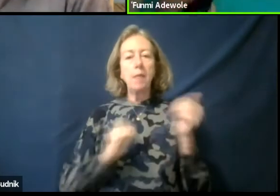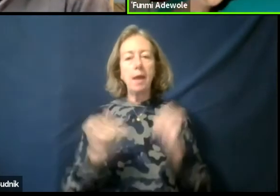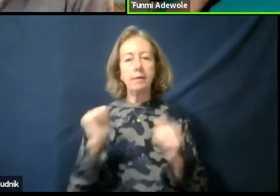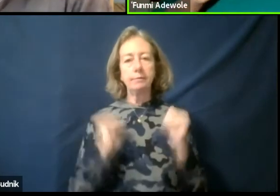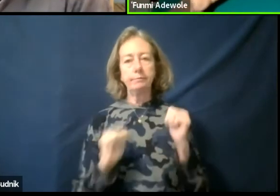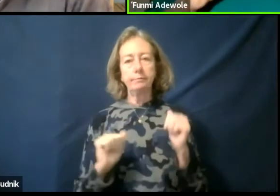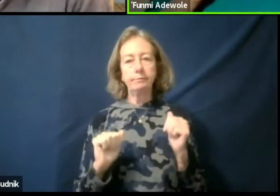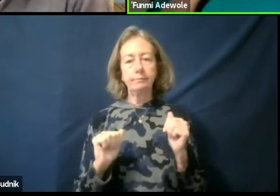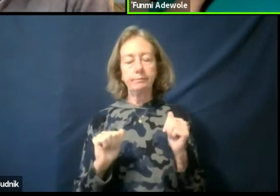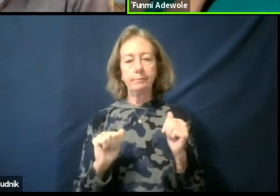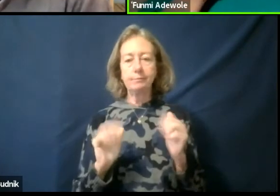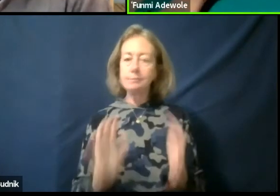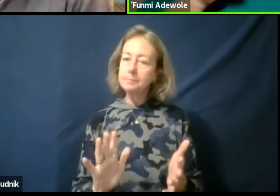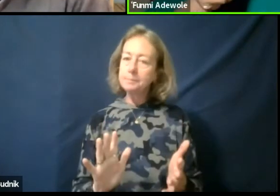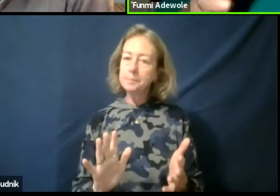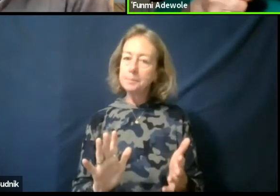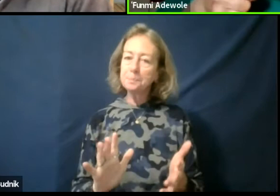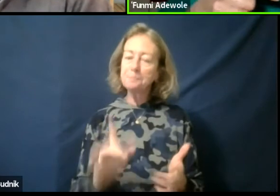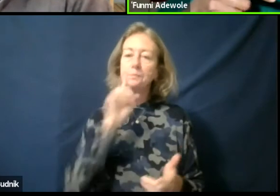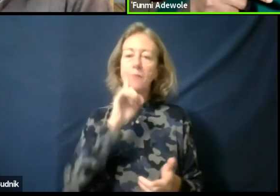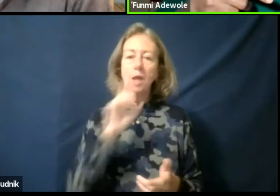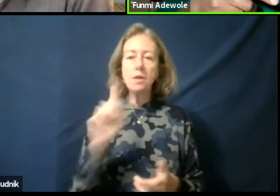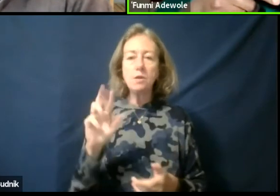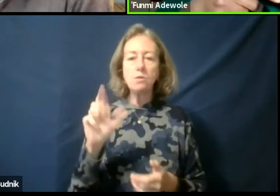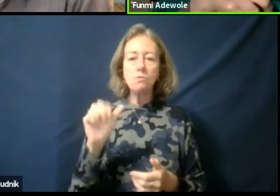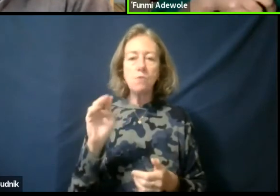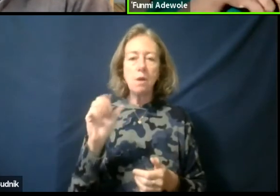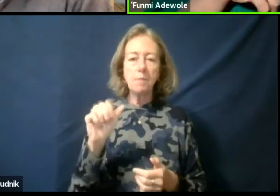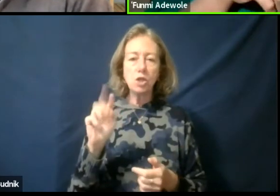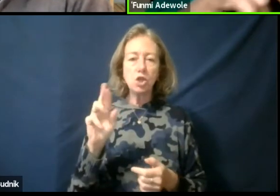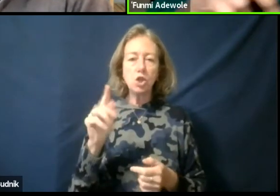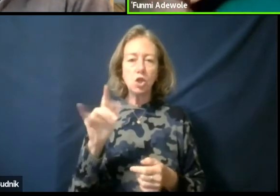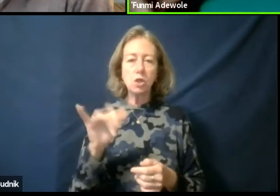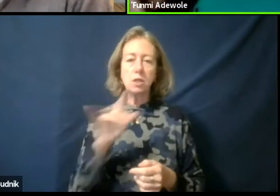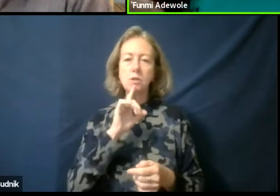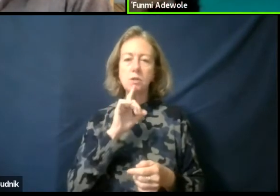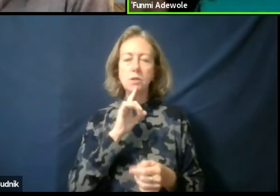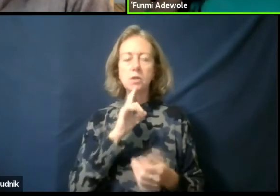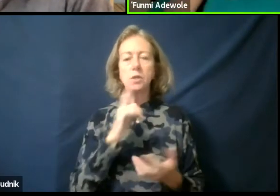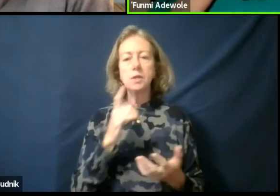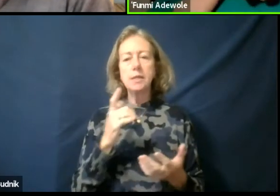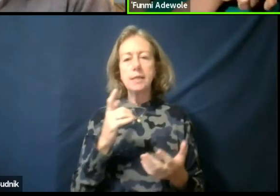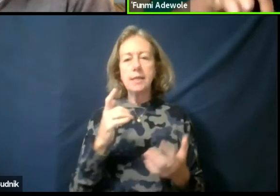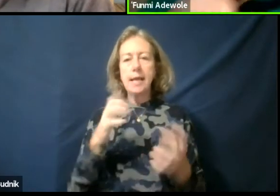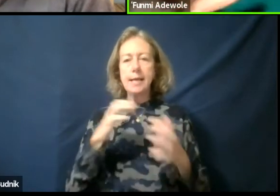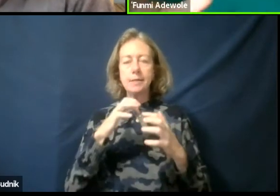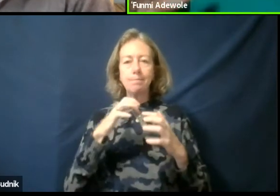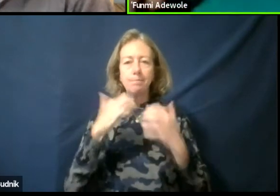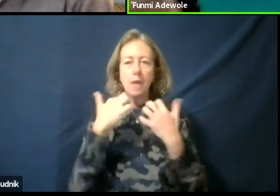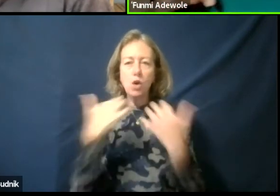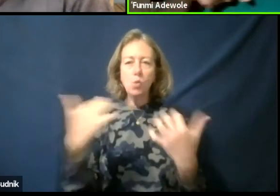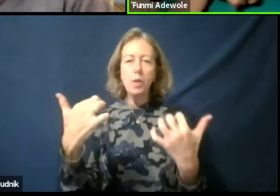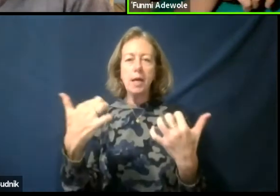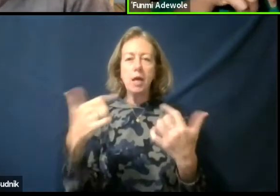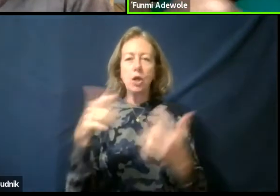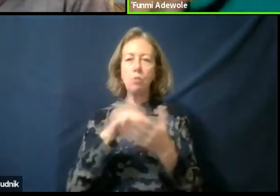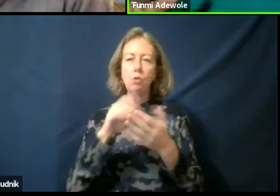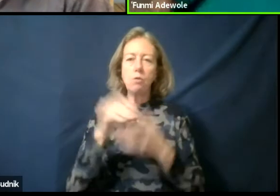But I think dramaturgy is an arena because you are learning about logic, you are learning about principles,